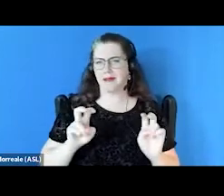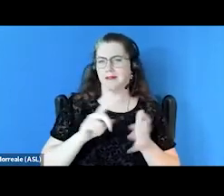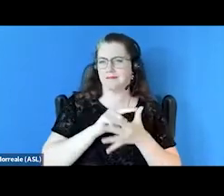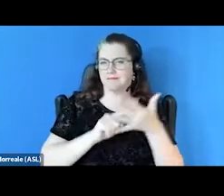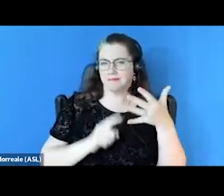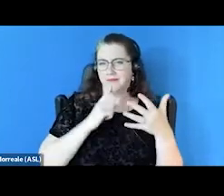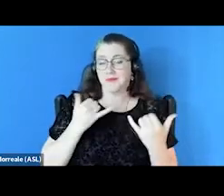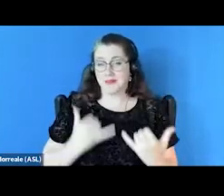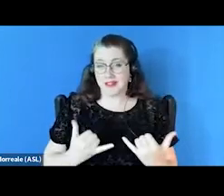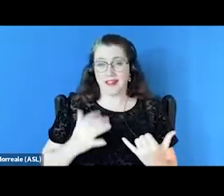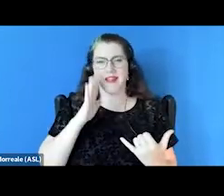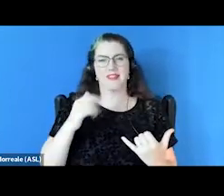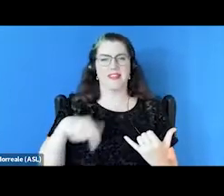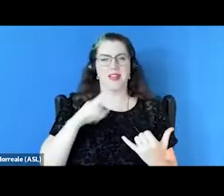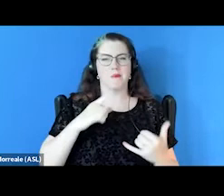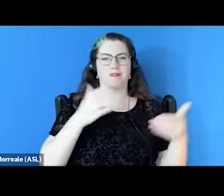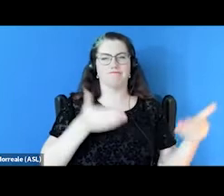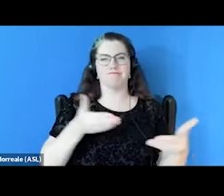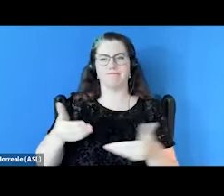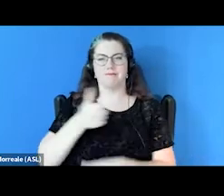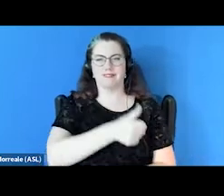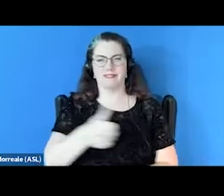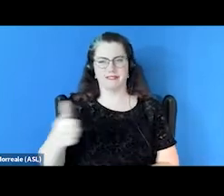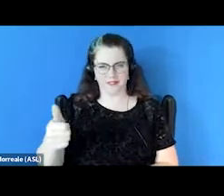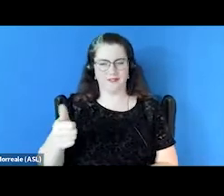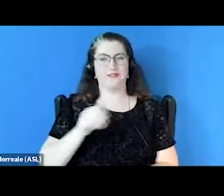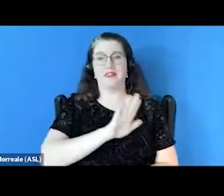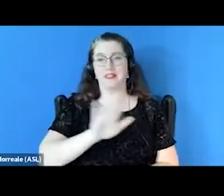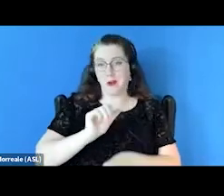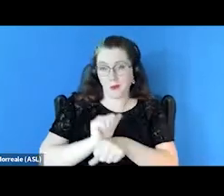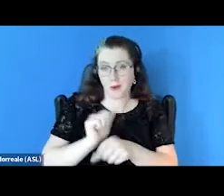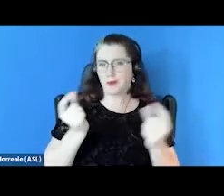They are gonna get the opportunity to introduce themselves and their work in more depth.